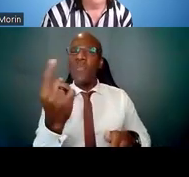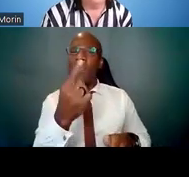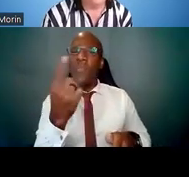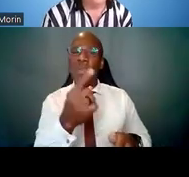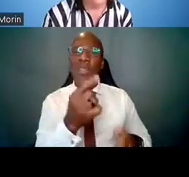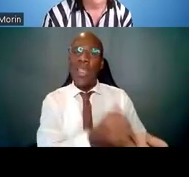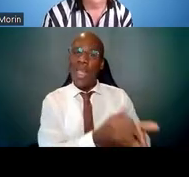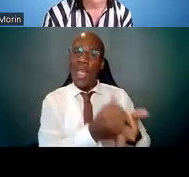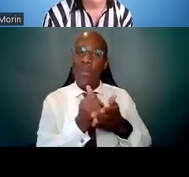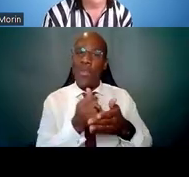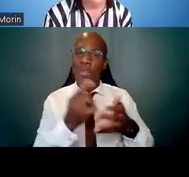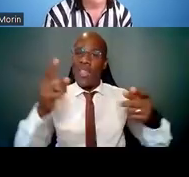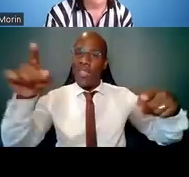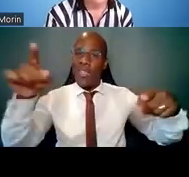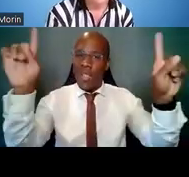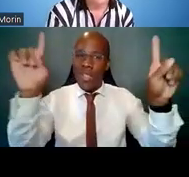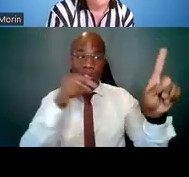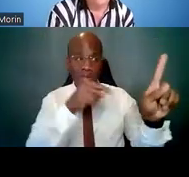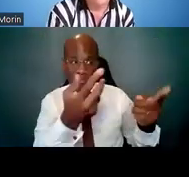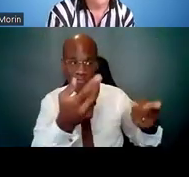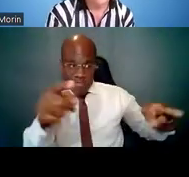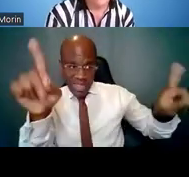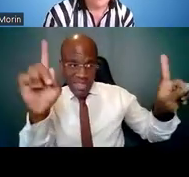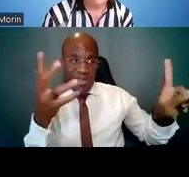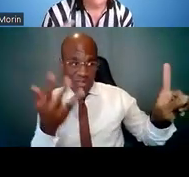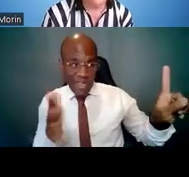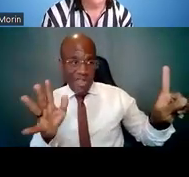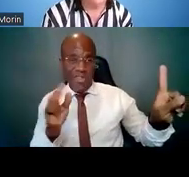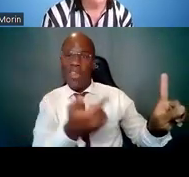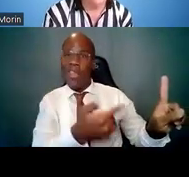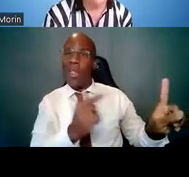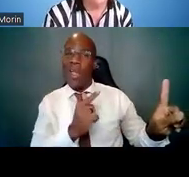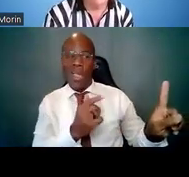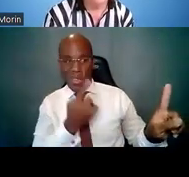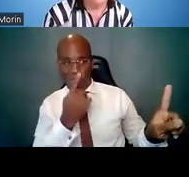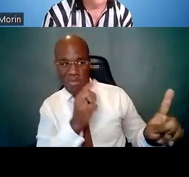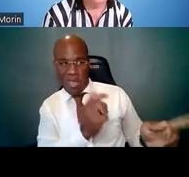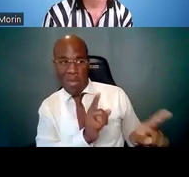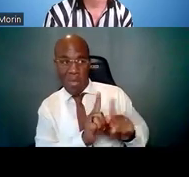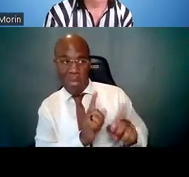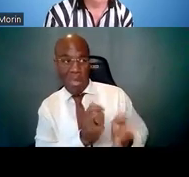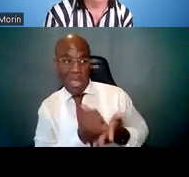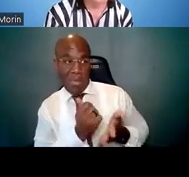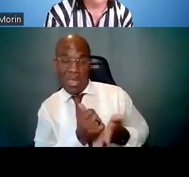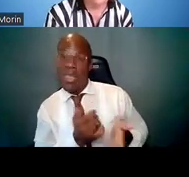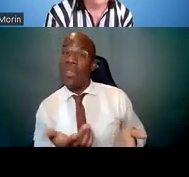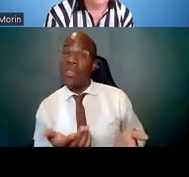please look forward multiple mentors as you see fit, and we'll help you achieve those goals.